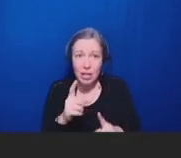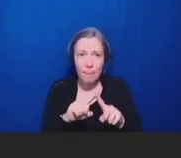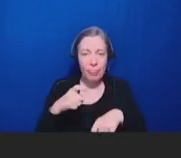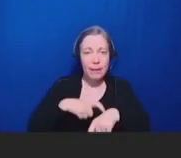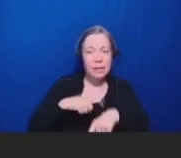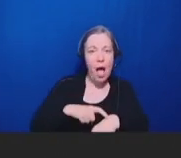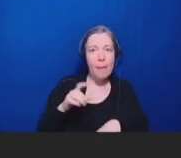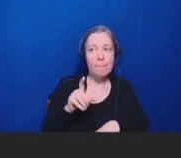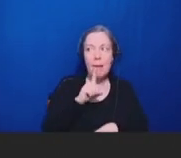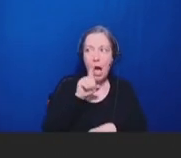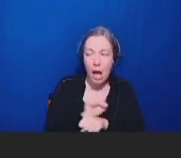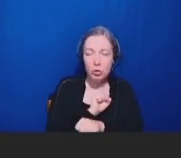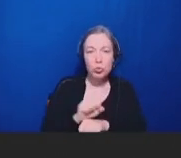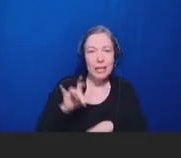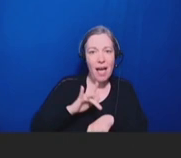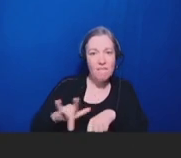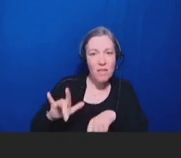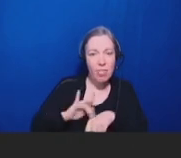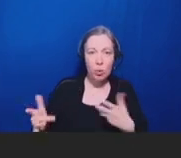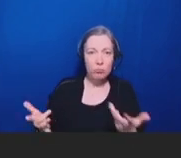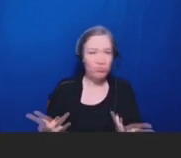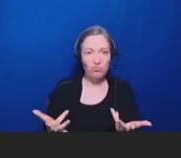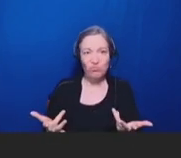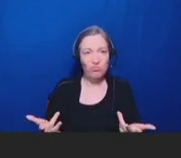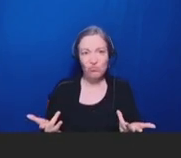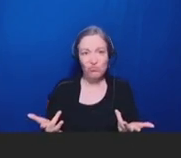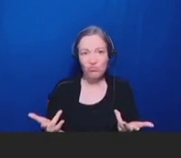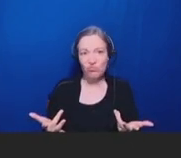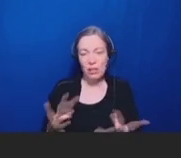and we had, you know, suboptimal vaccination rates.